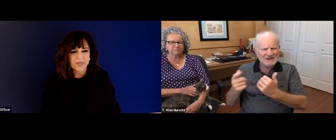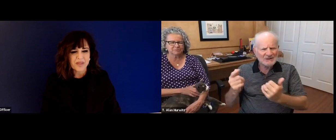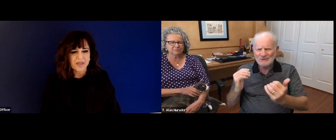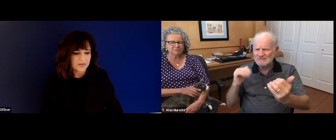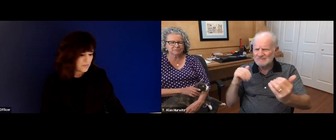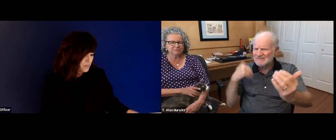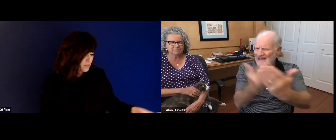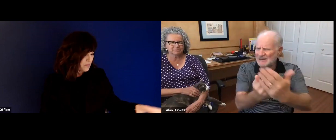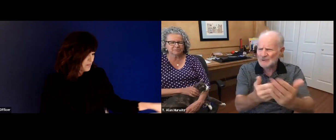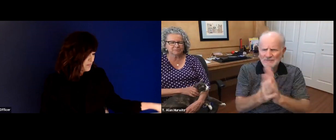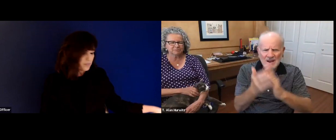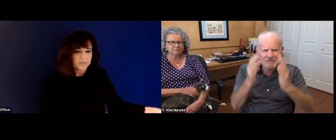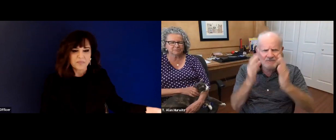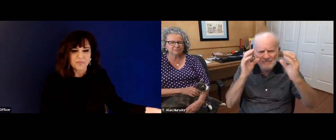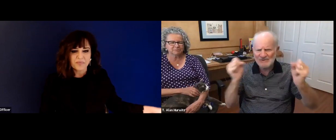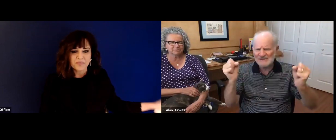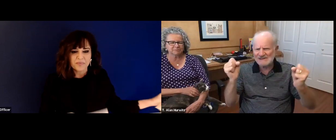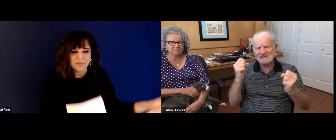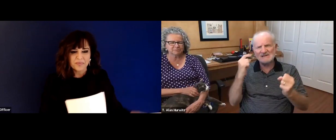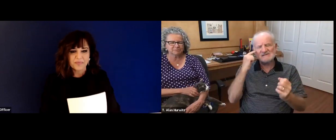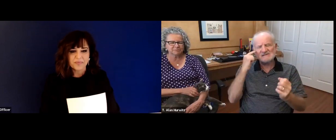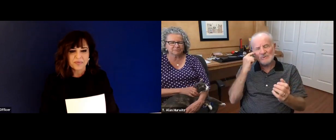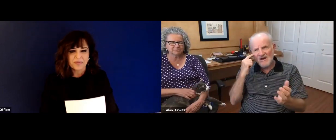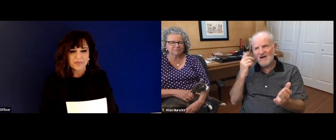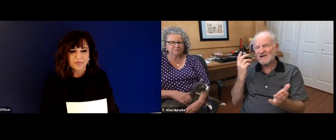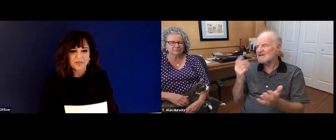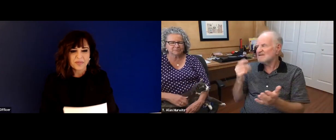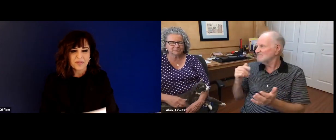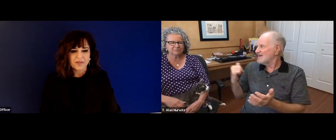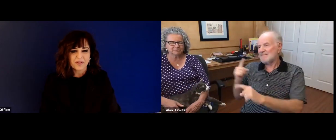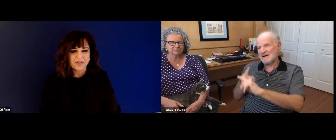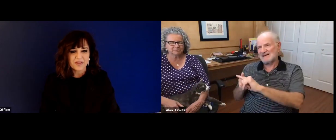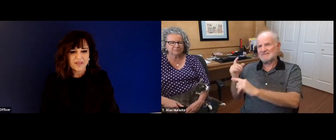over the years, gaining the ability to see things from